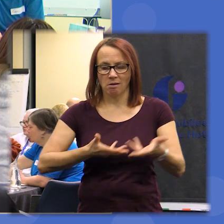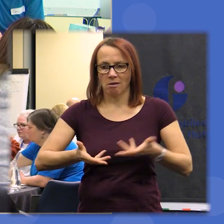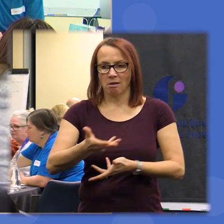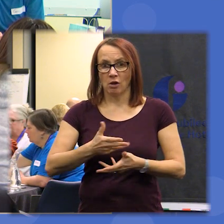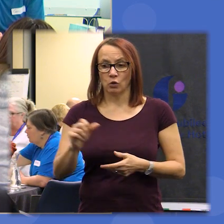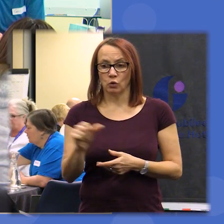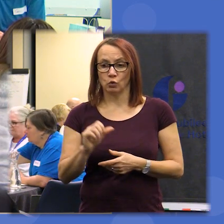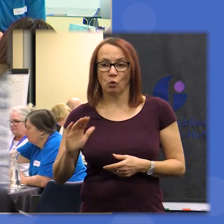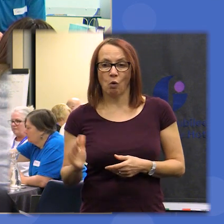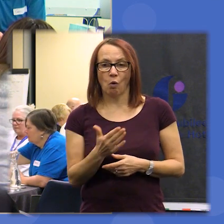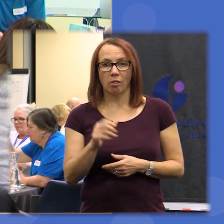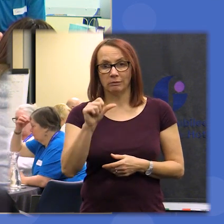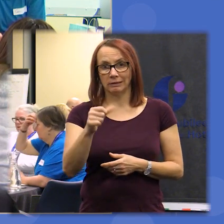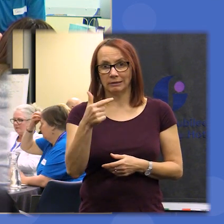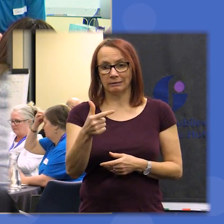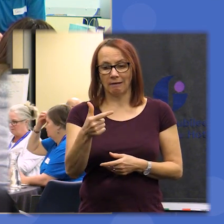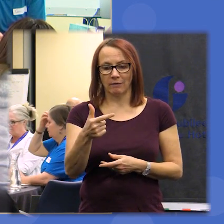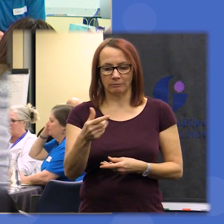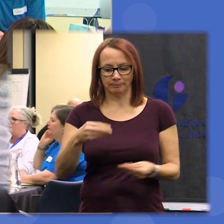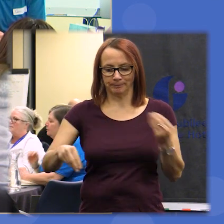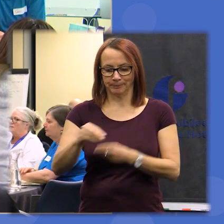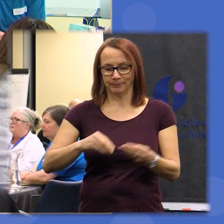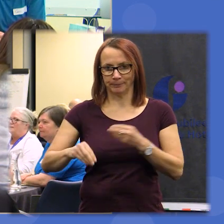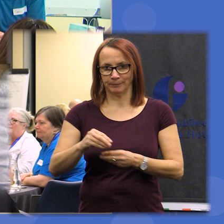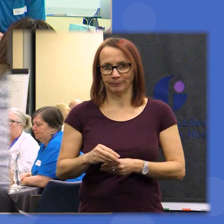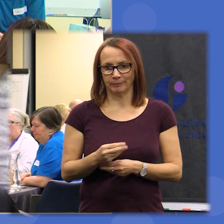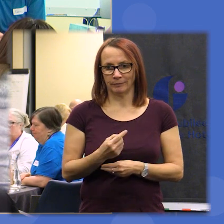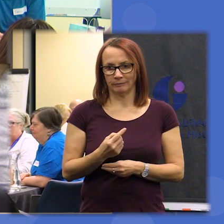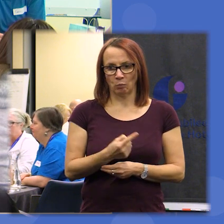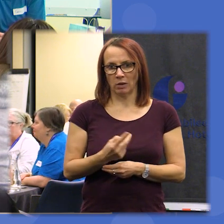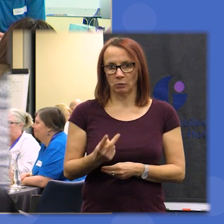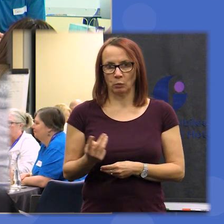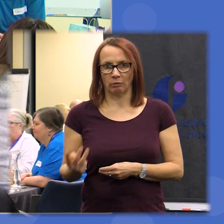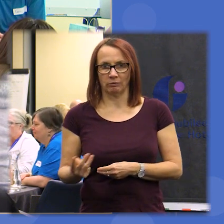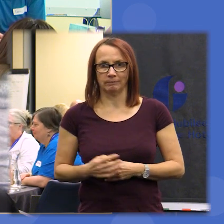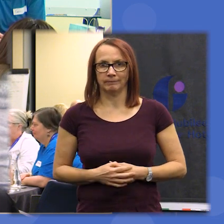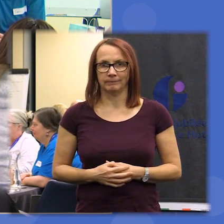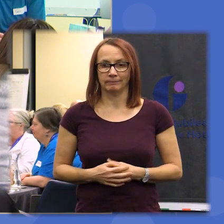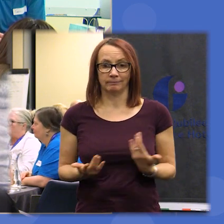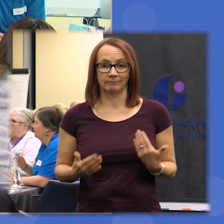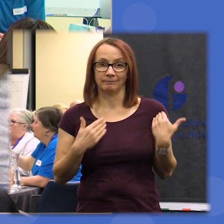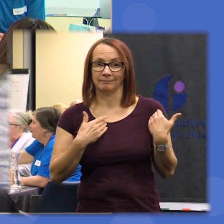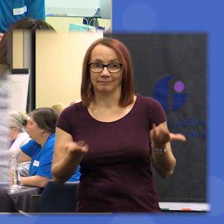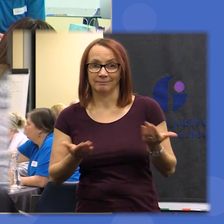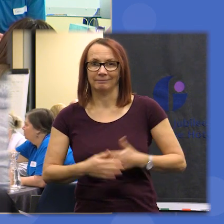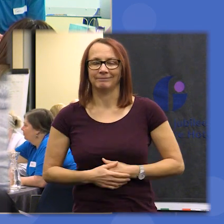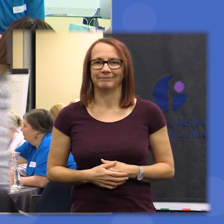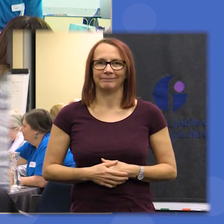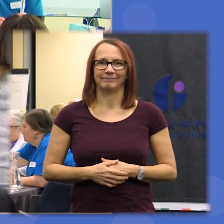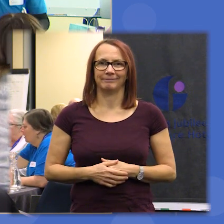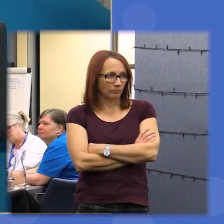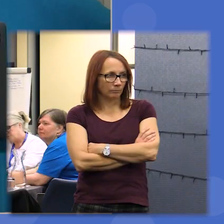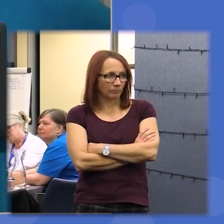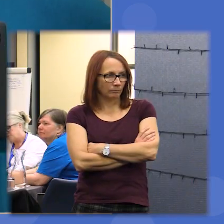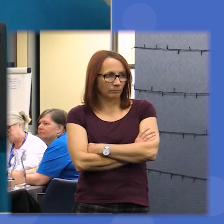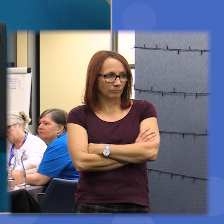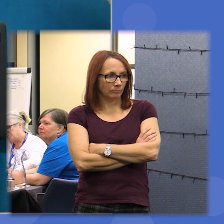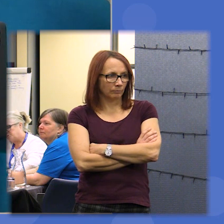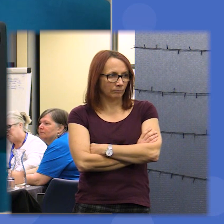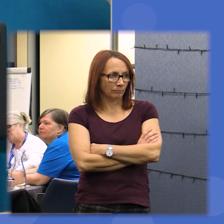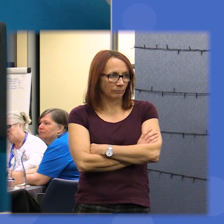those 67 statements into one of those three categories over to you okay